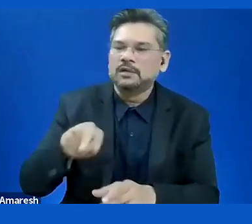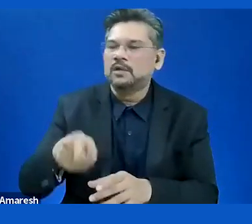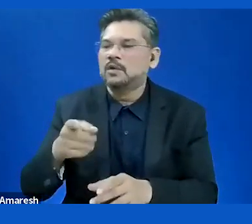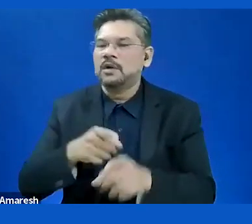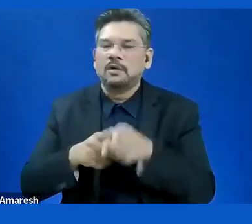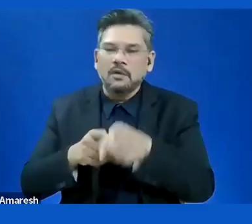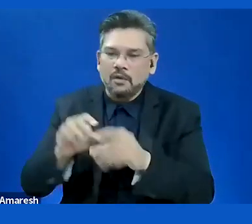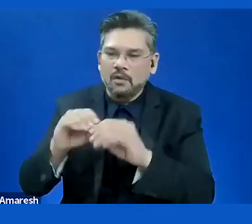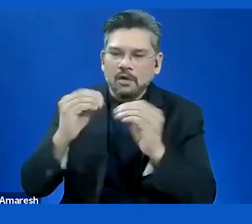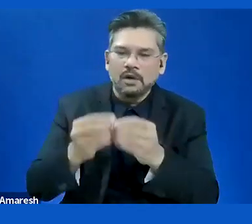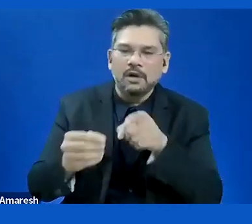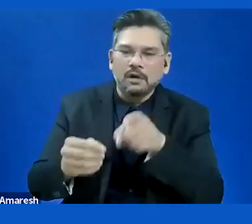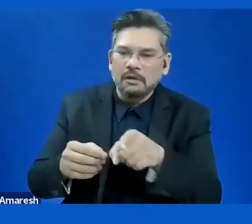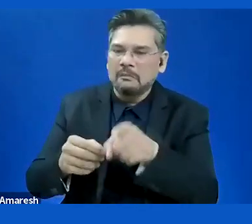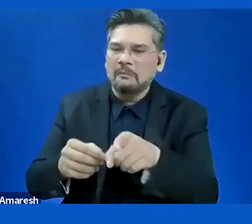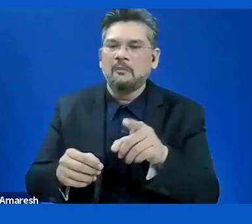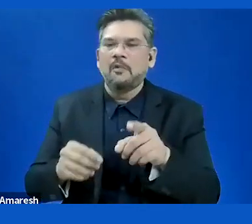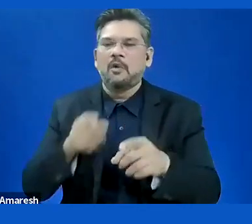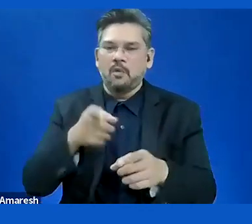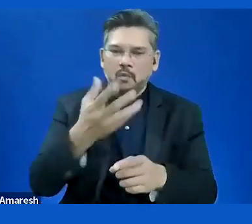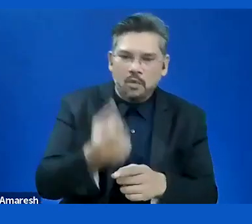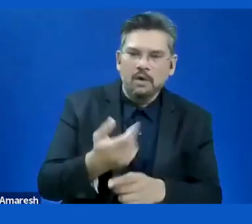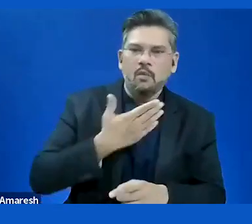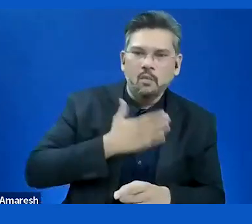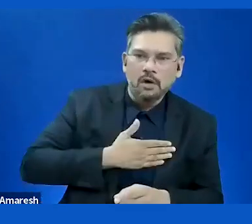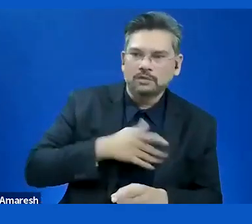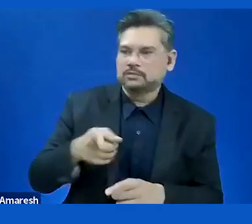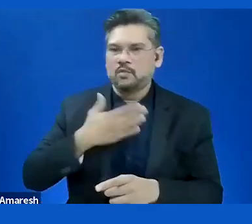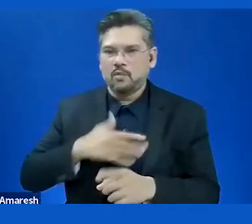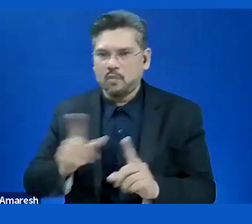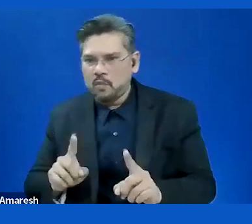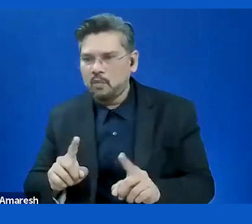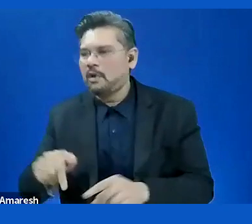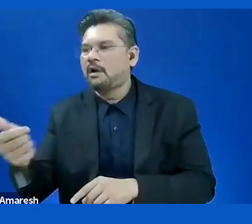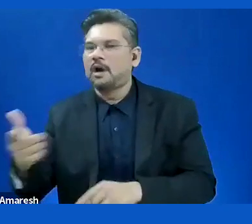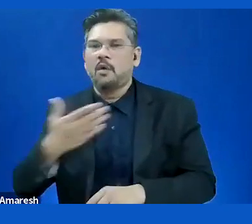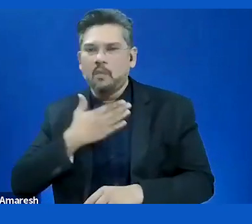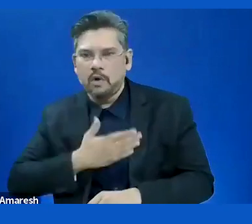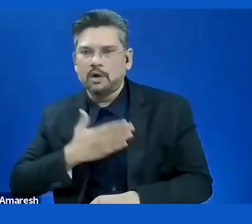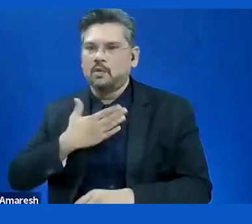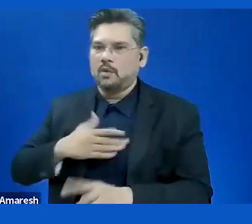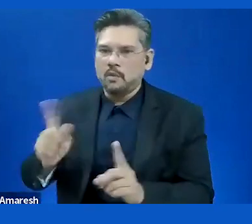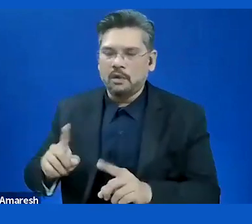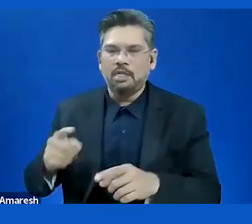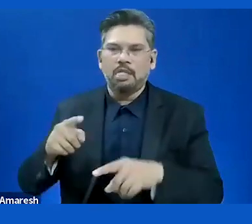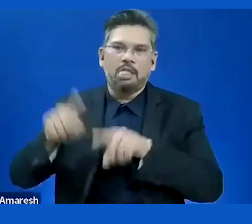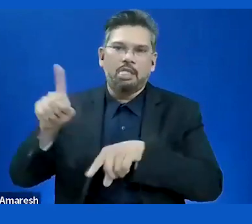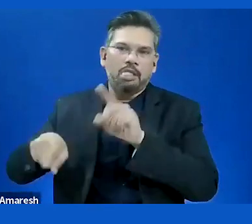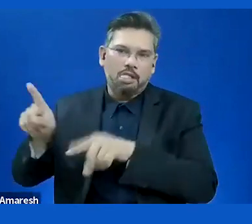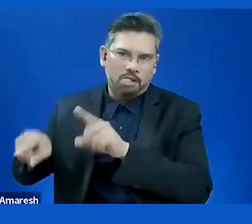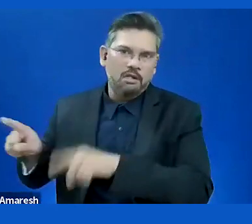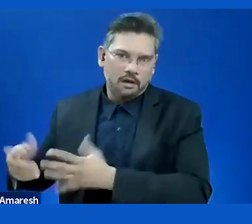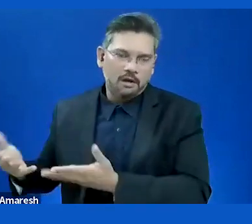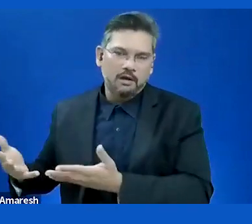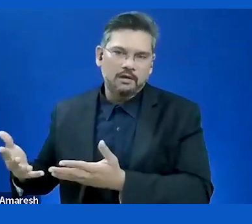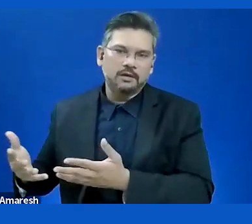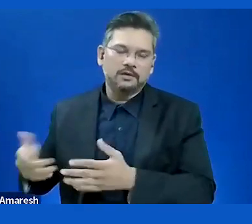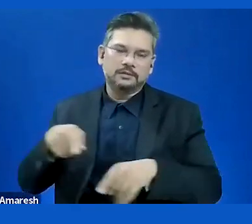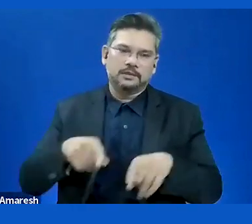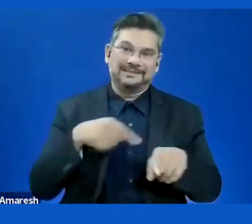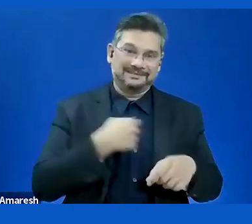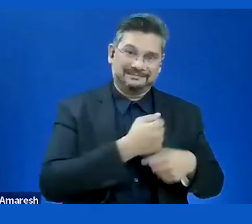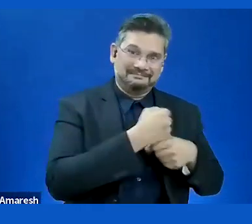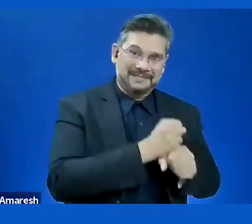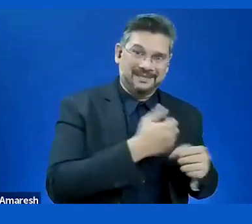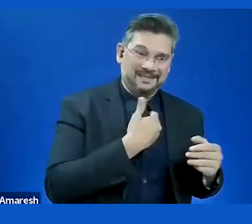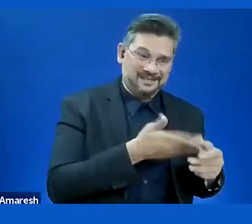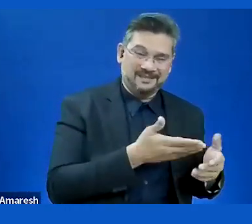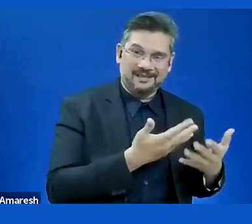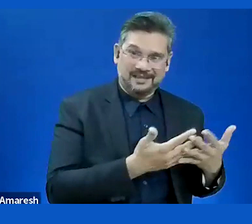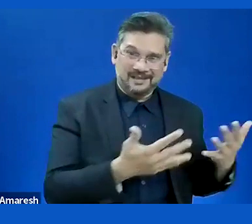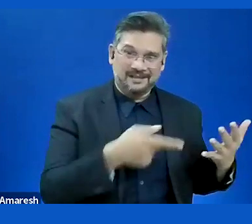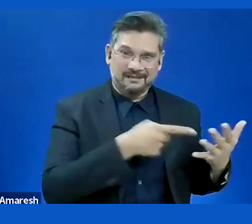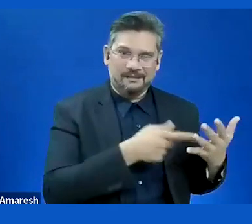that. If you look at the end product of what you are researching is going to achieve and take it